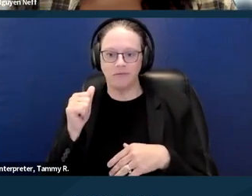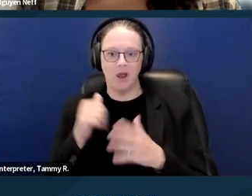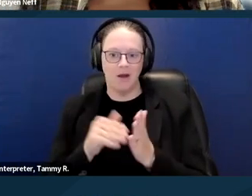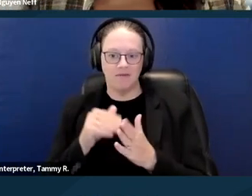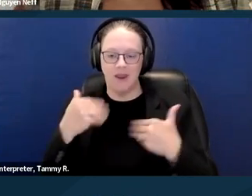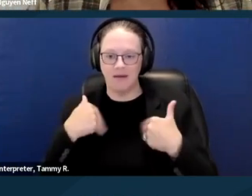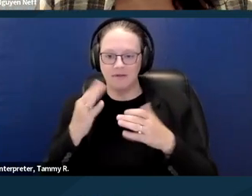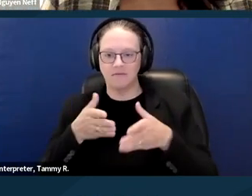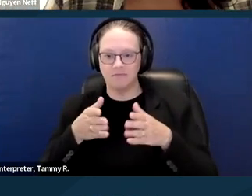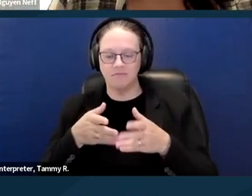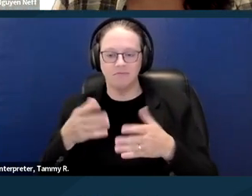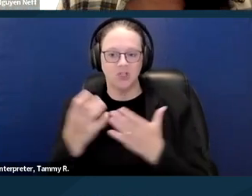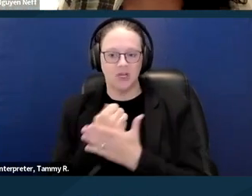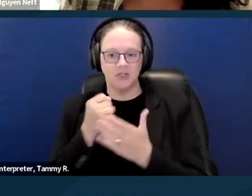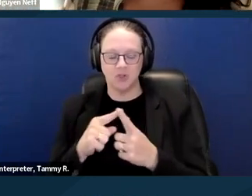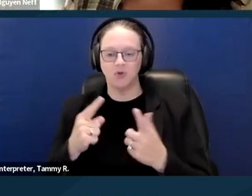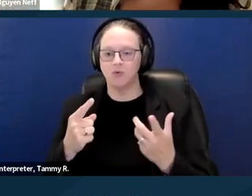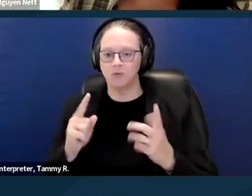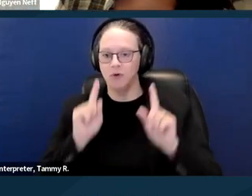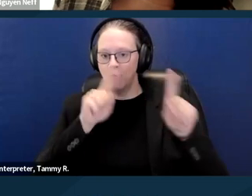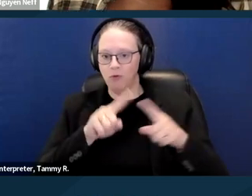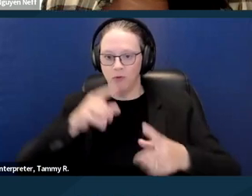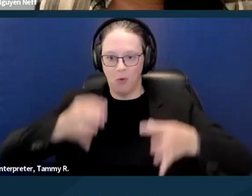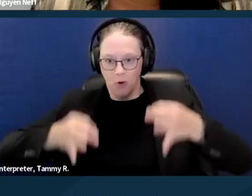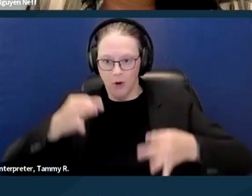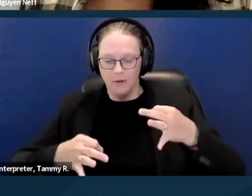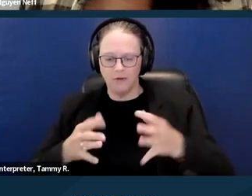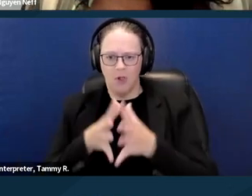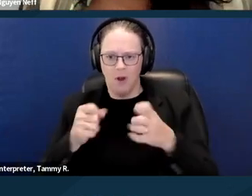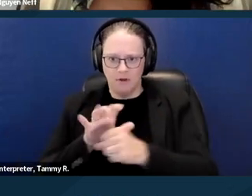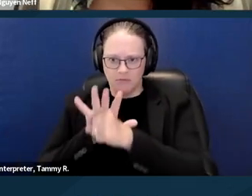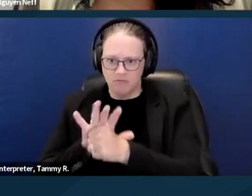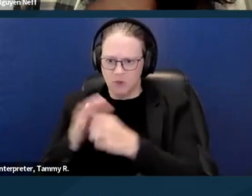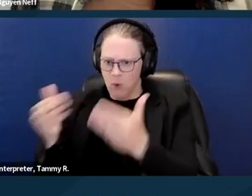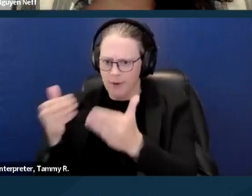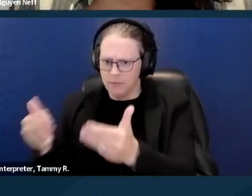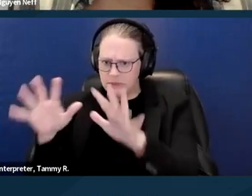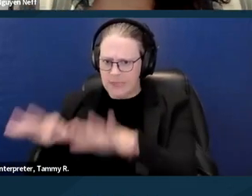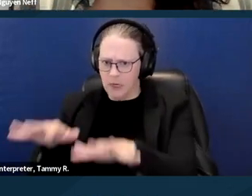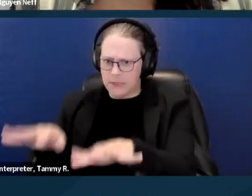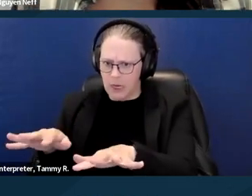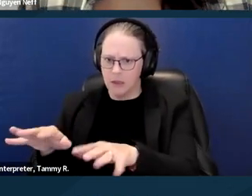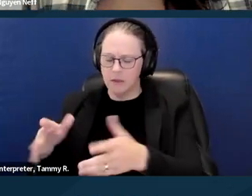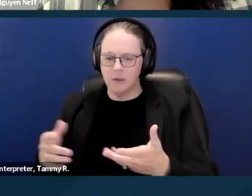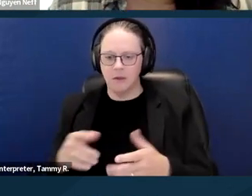and there's a lot of pressure to settle. So that's sort of like the baseline of what you want to do.